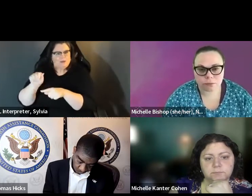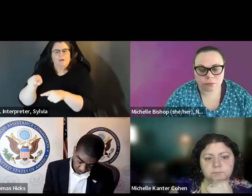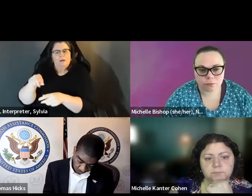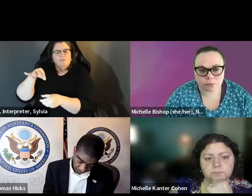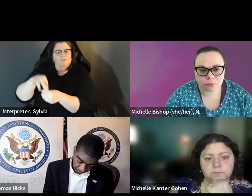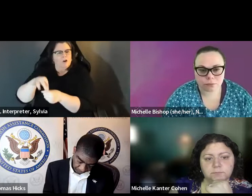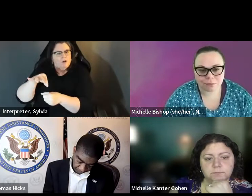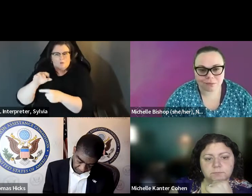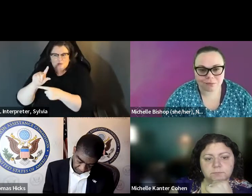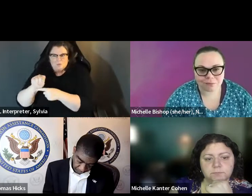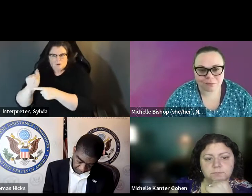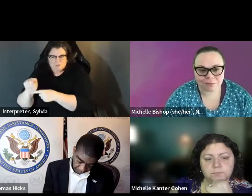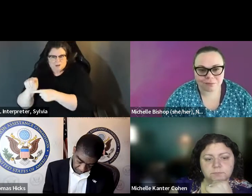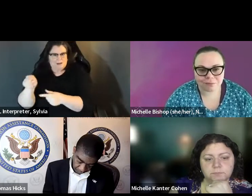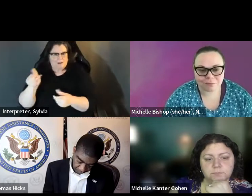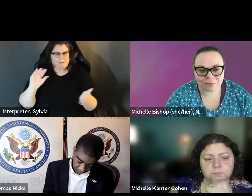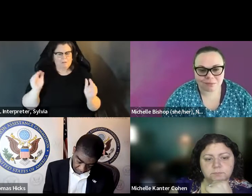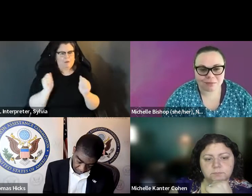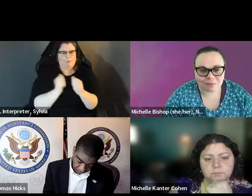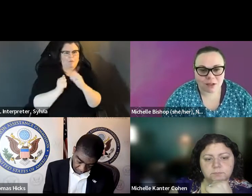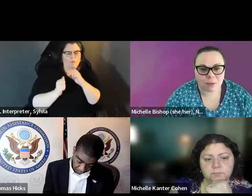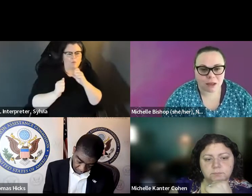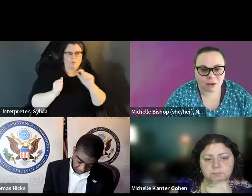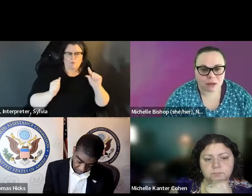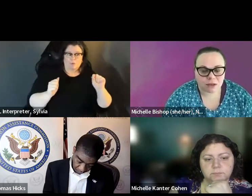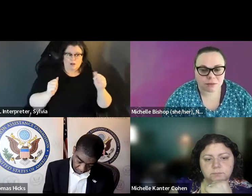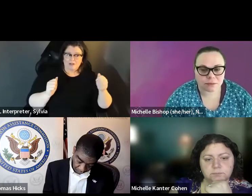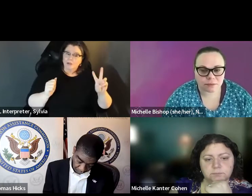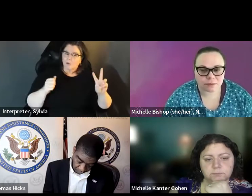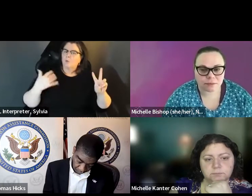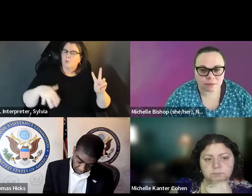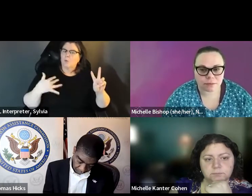more voters with disabilities in 2020 than there were in